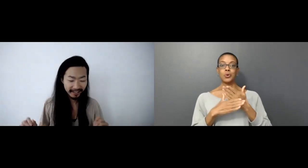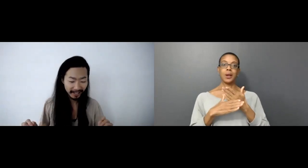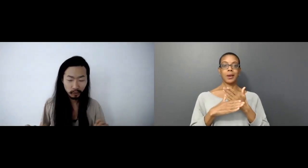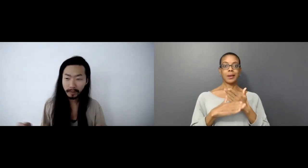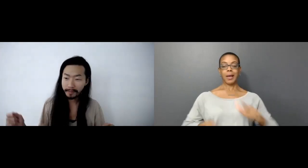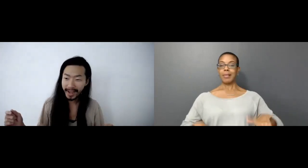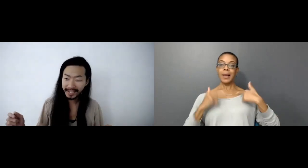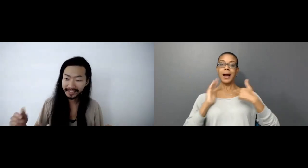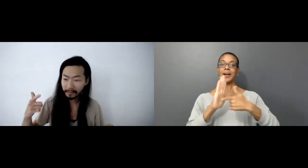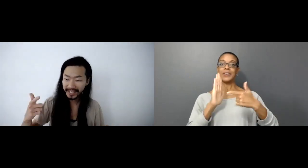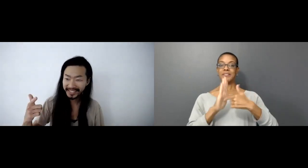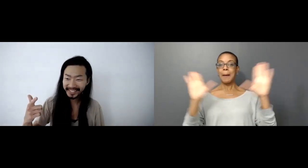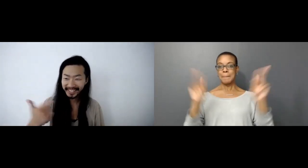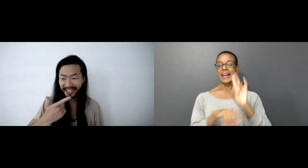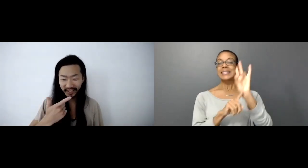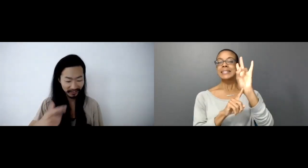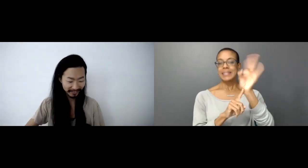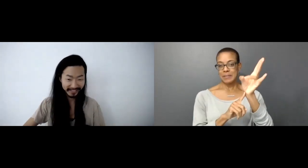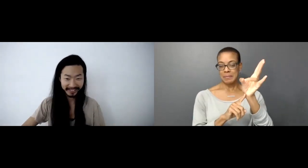Okay so we'll be back in seven minutes. Thank you!